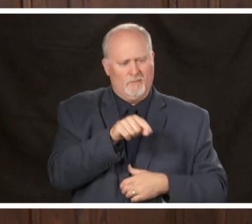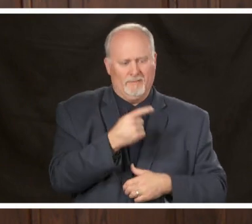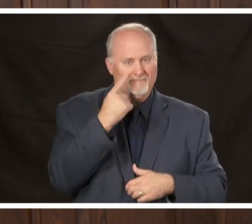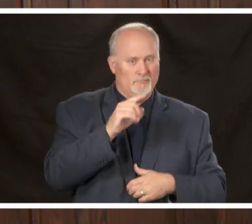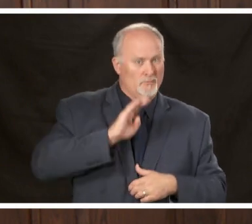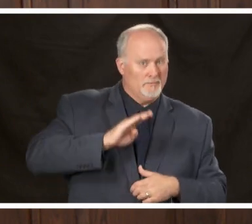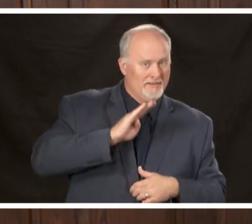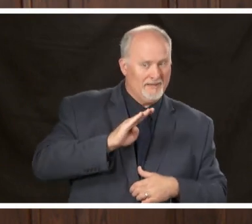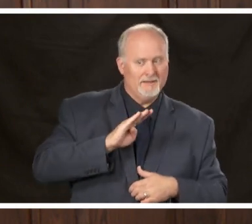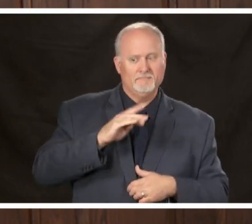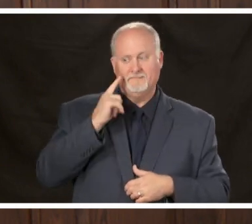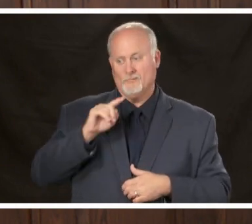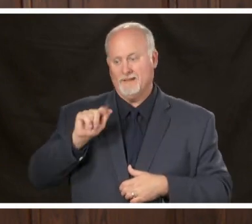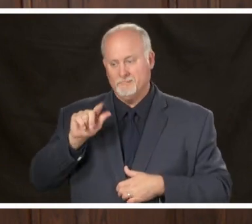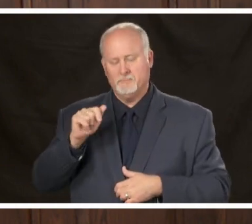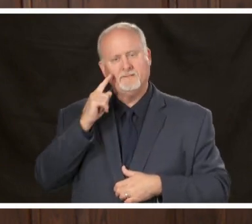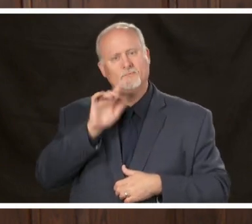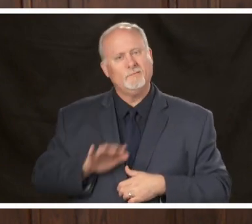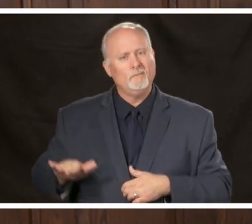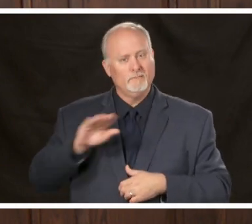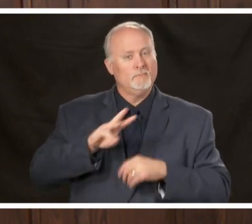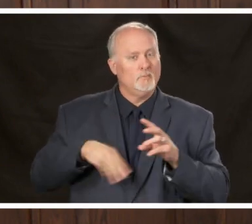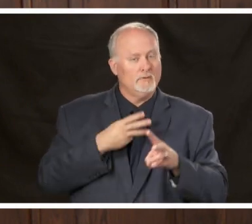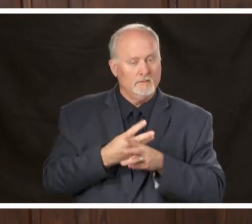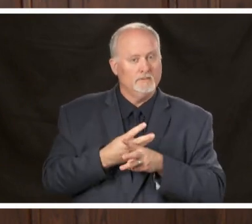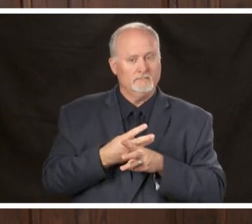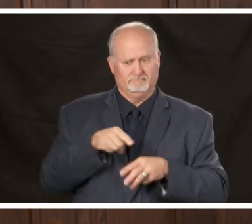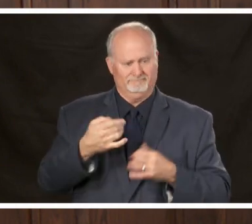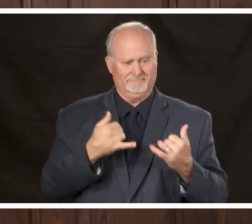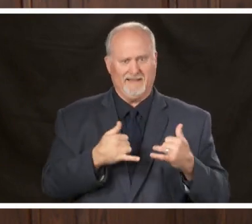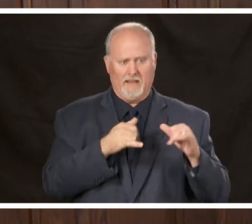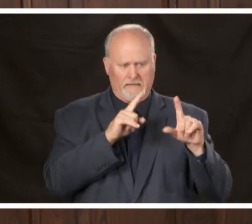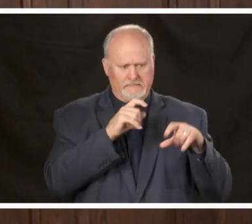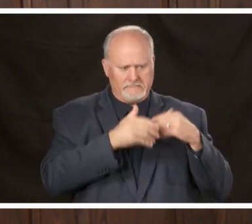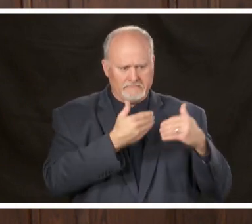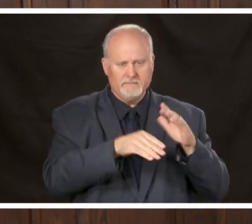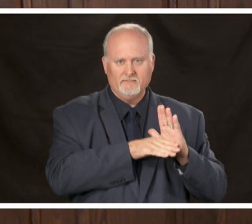Alabama but for the world we're busy fighting this virus